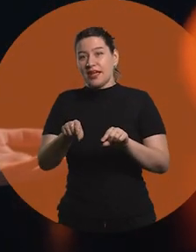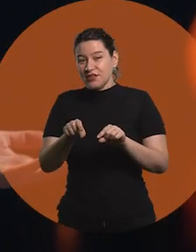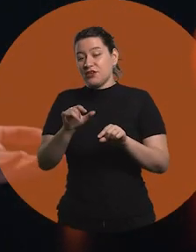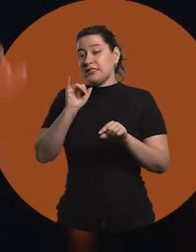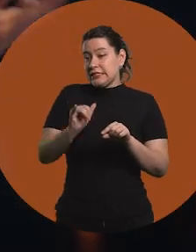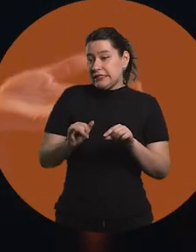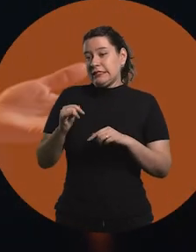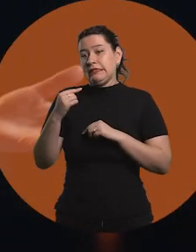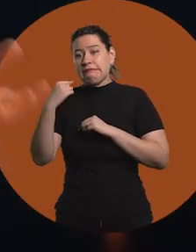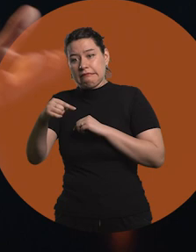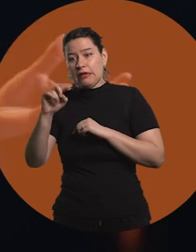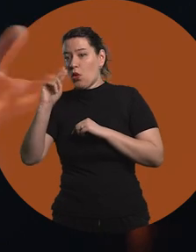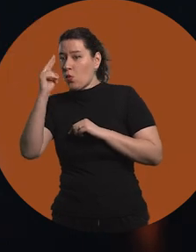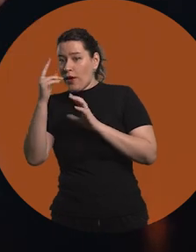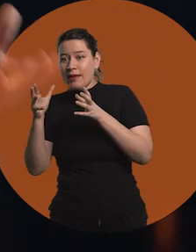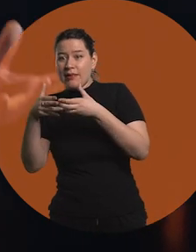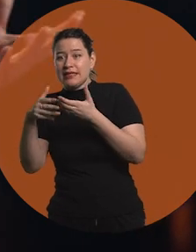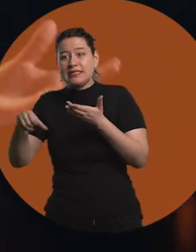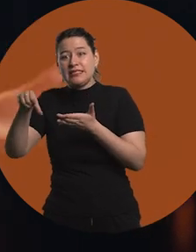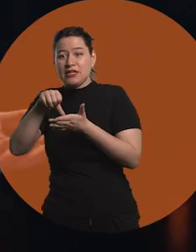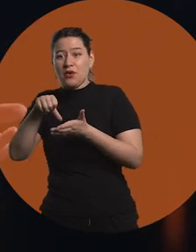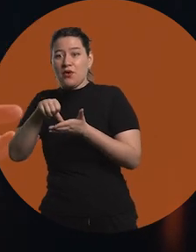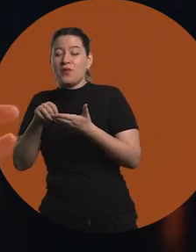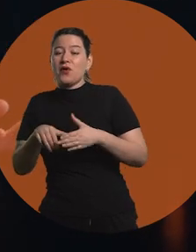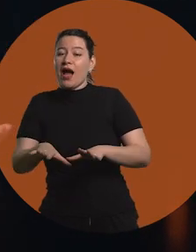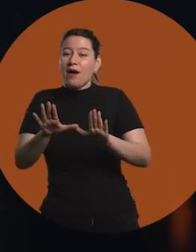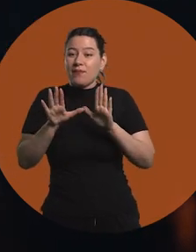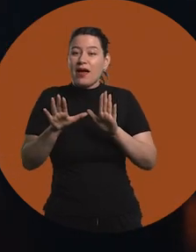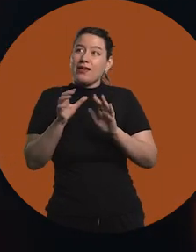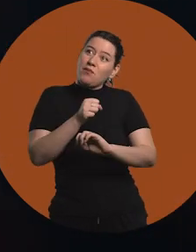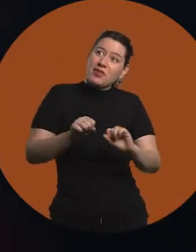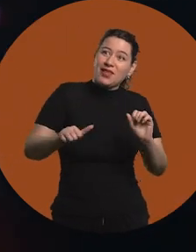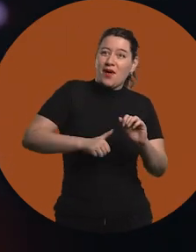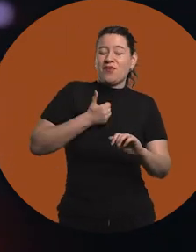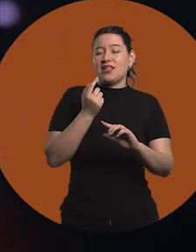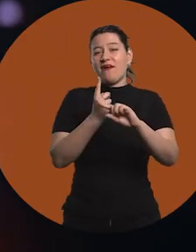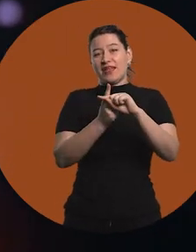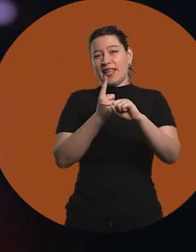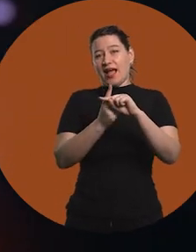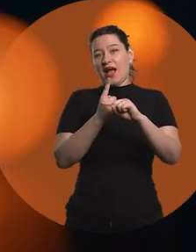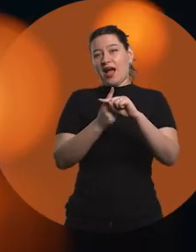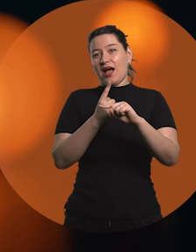So I think that it is a disadvantage, yes, Uruguay being a small country, with a small market and so on, but maybe you can also use it as an advantage,